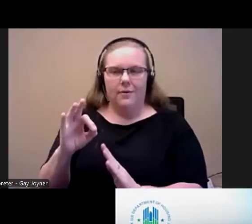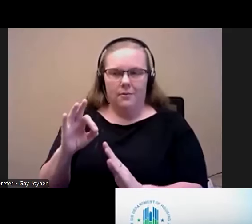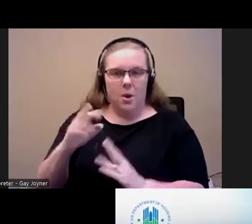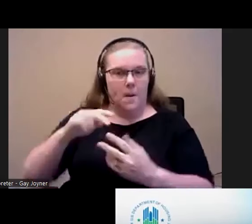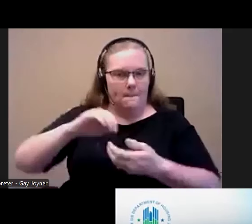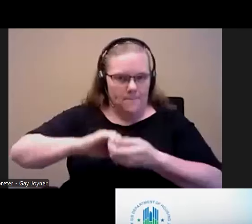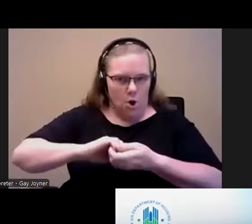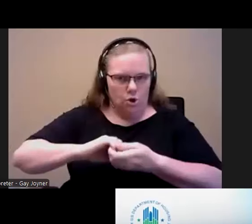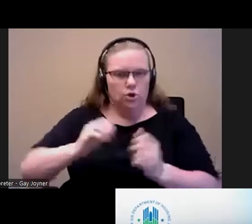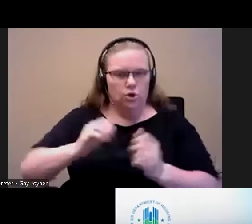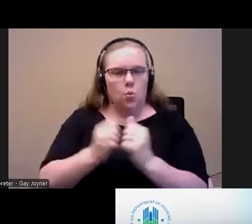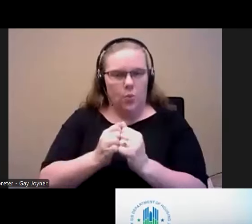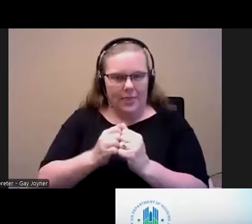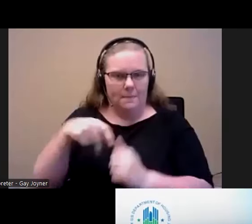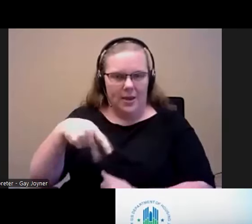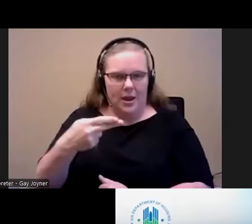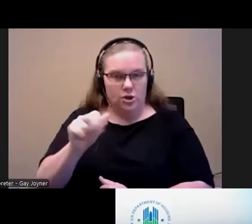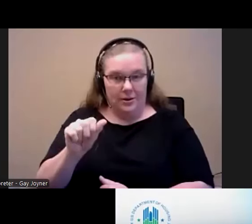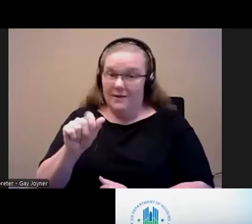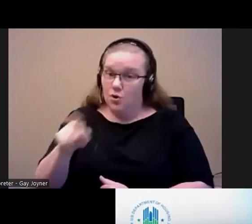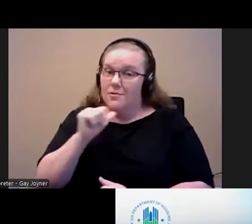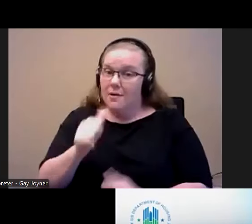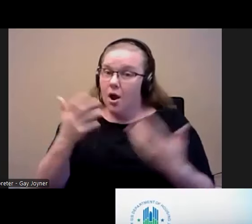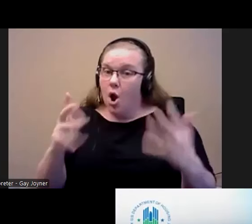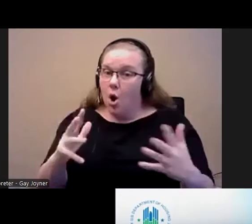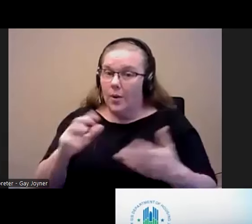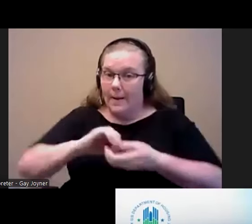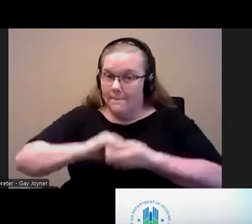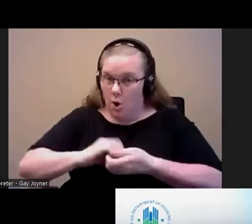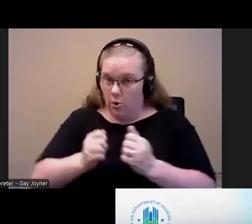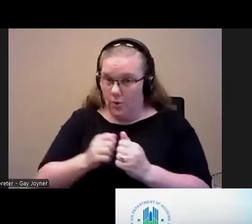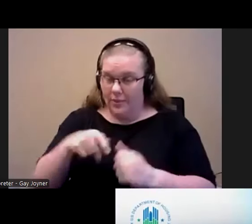are not already partnered, I think it would be a really good idea to try to reach out to your local